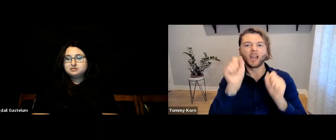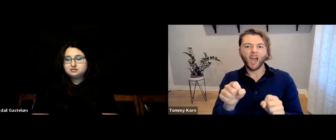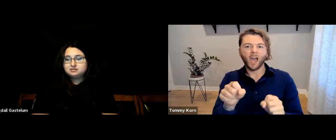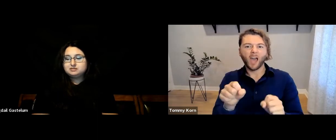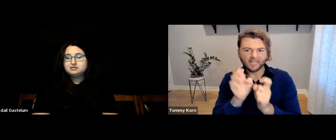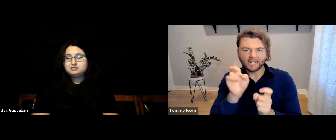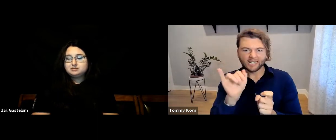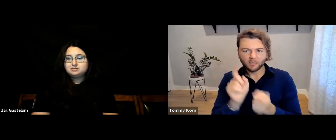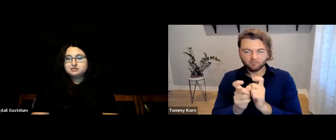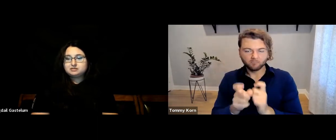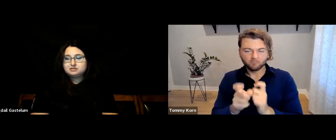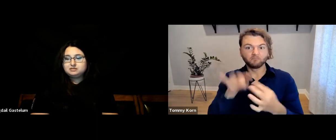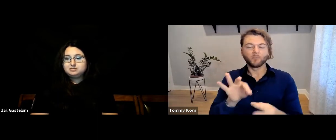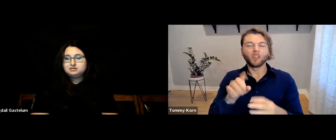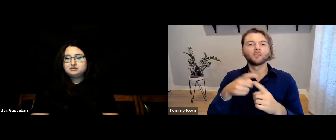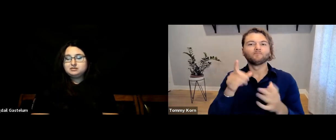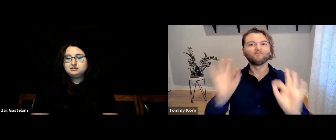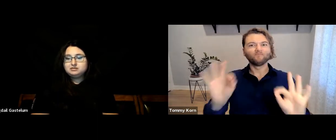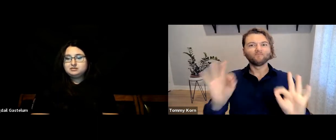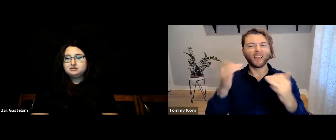and lets you edit the captions for accuracy.